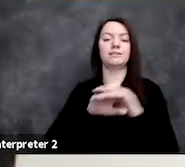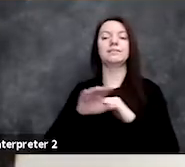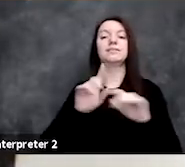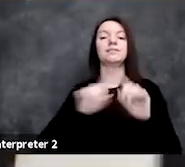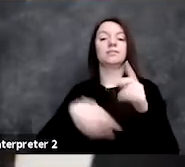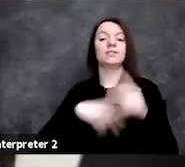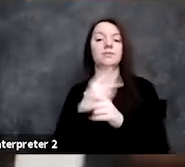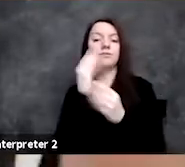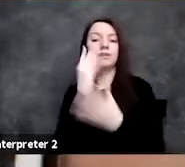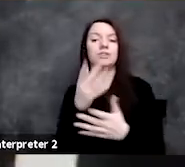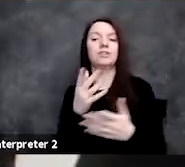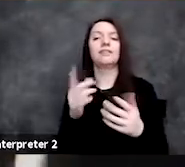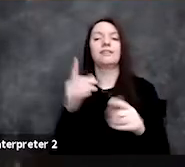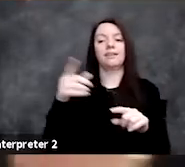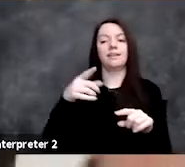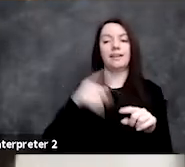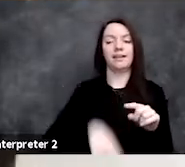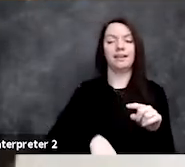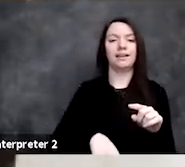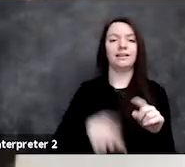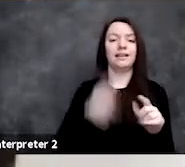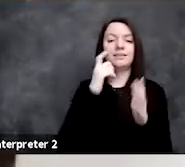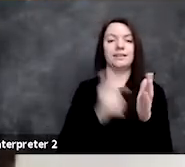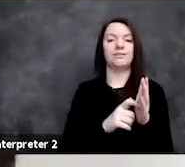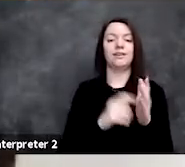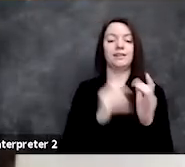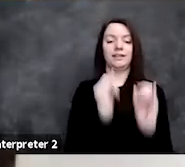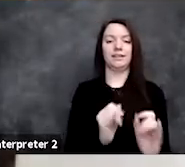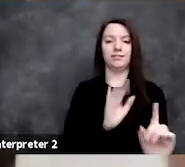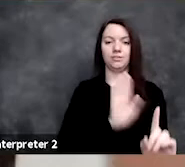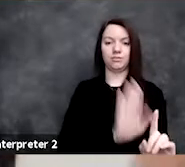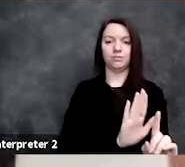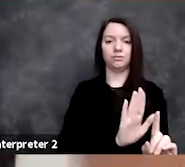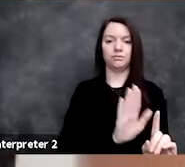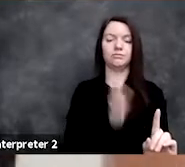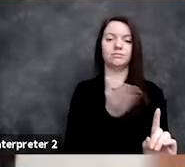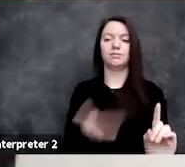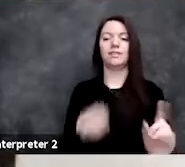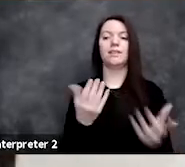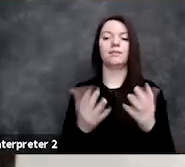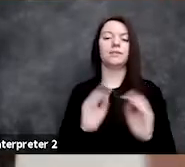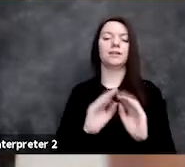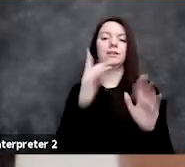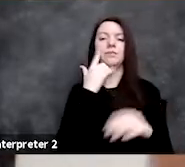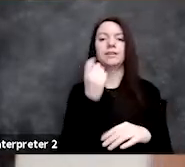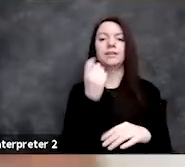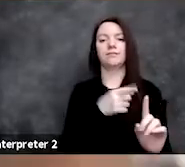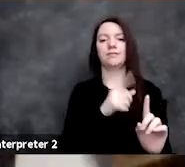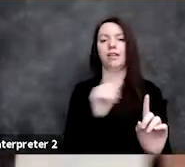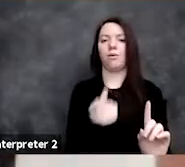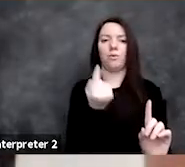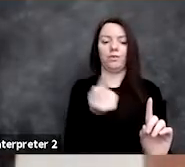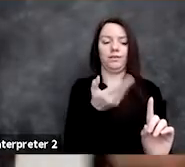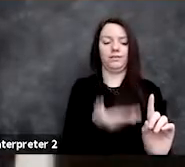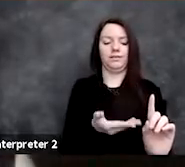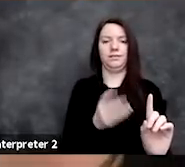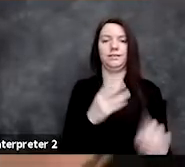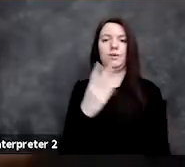they won't be able to tell things about you as an individual that might've been clear because you are the only Western Asian woman